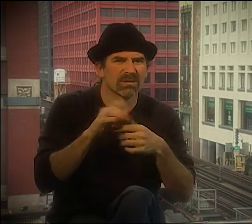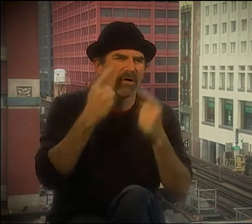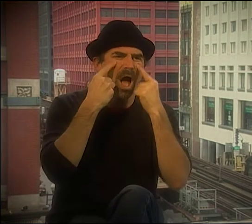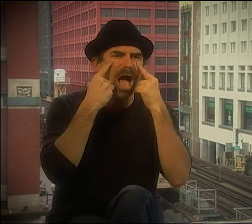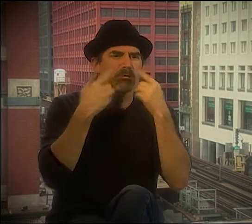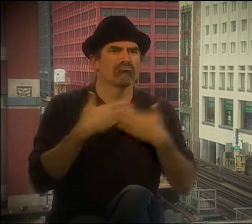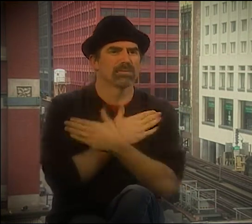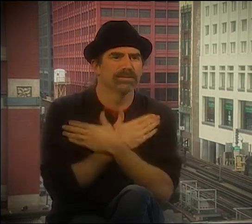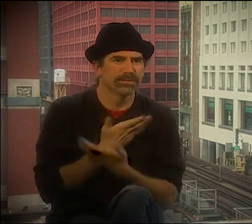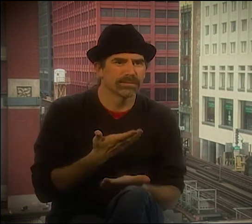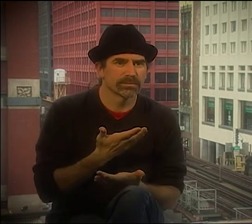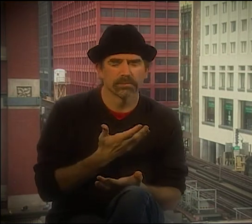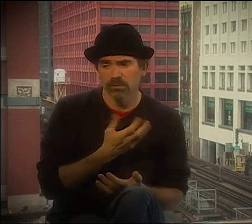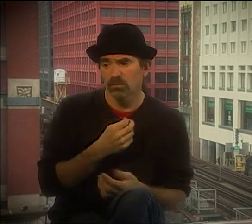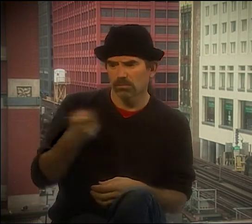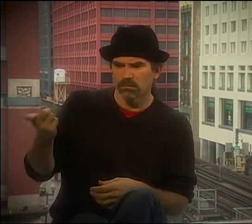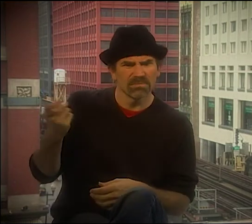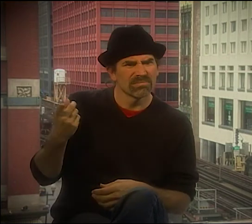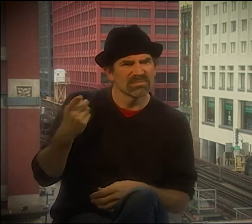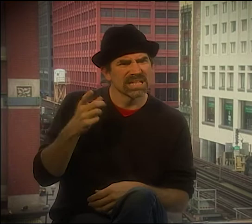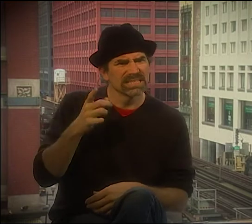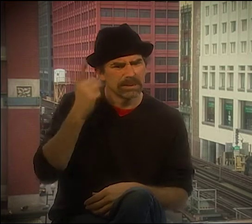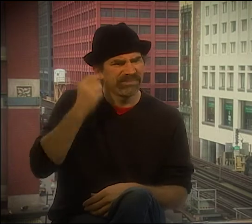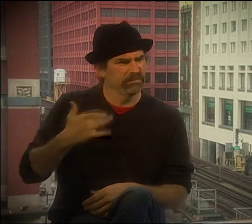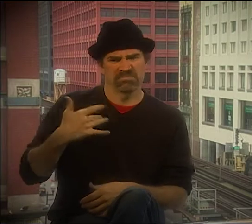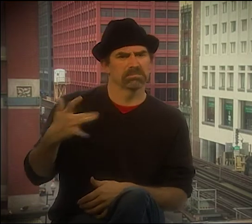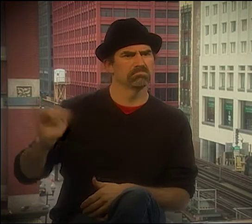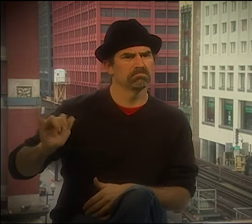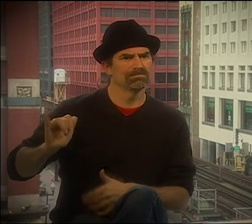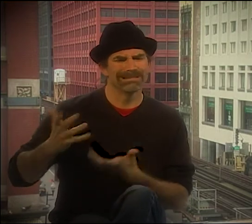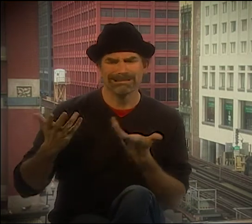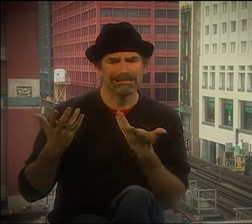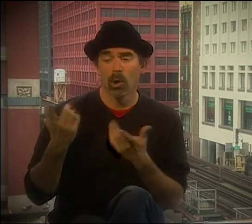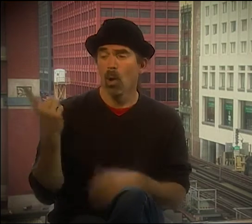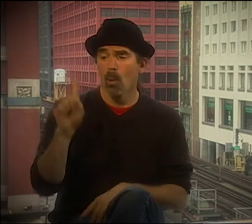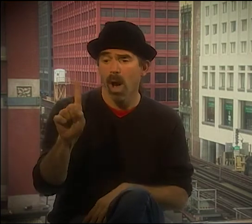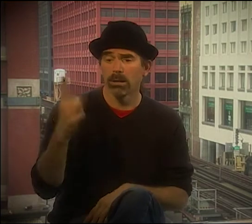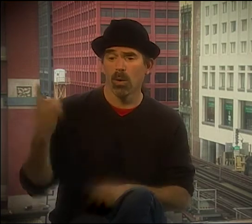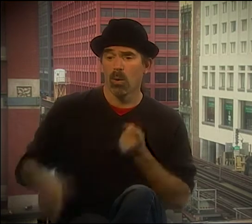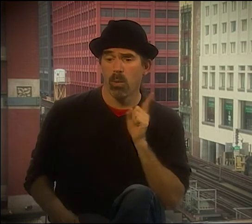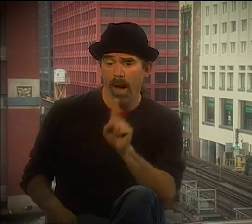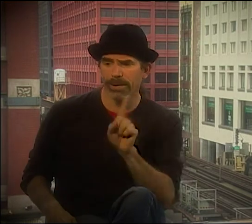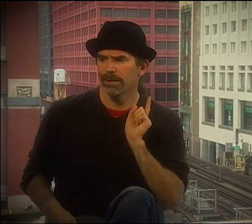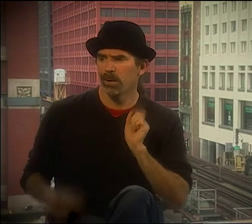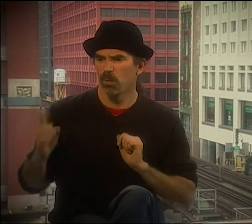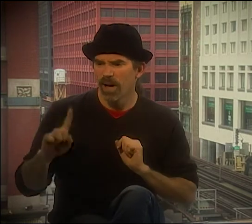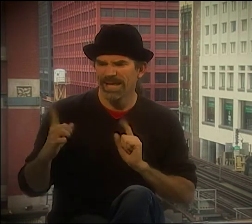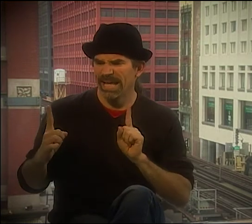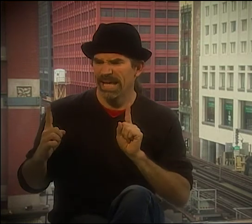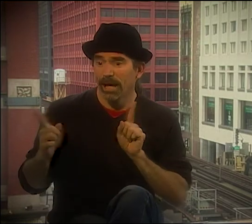YOU HAVE TO TAKE THEM UP AND DOWN AND UP AND DOWN AND KEEP THINGS FUNNY AND THEN SAD AND THEN MYSTERIOUS OR WHATEVER.